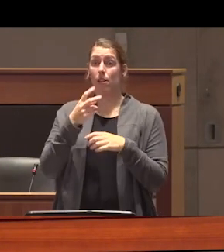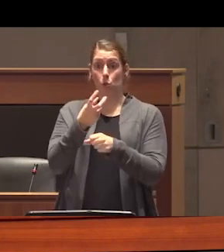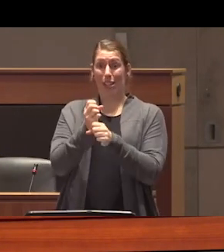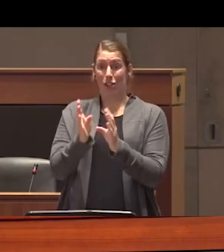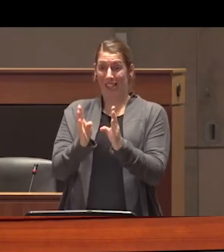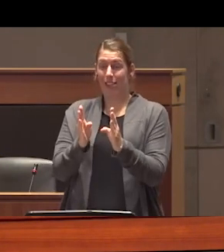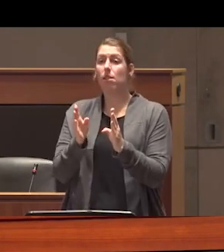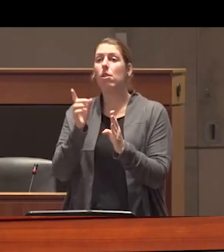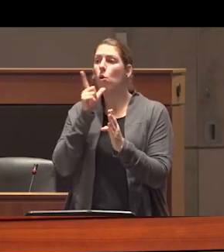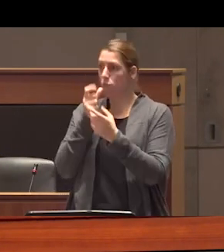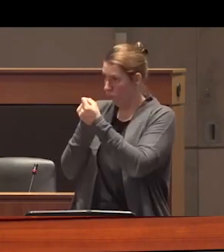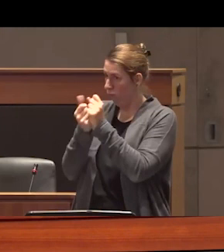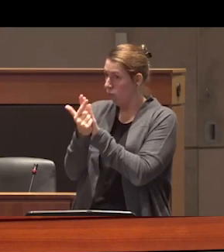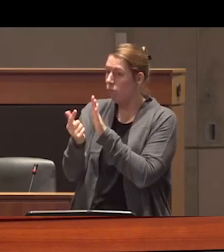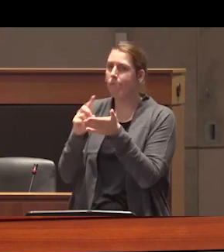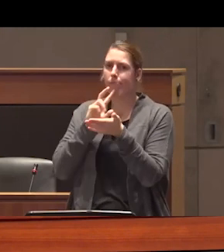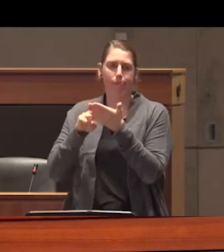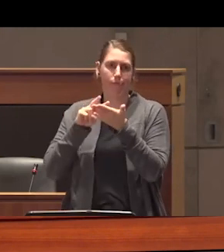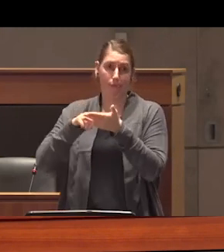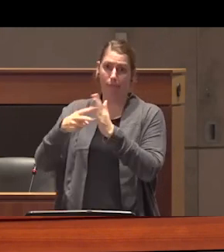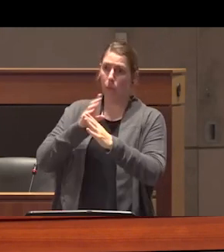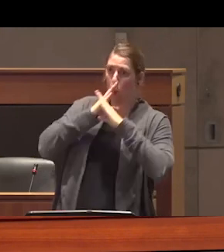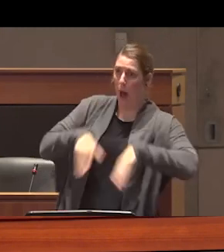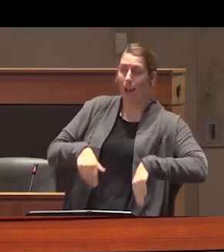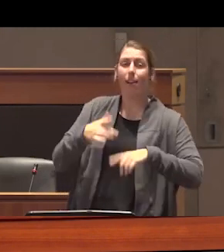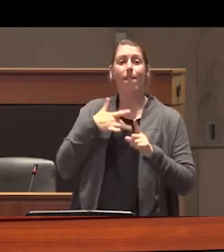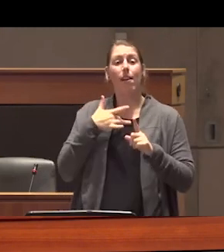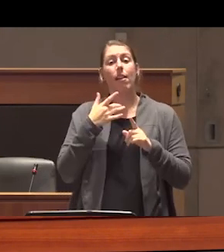prohibition were largely silenced because most considered drinking establishment to be places